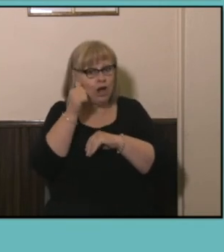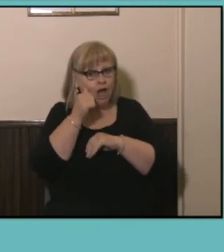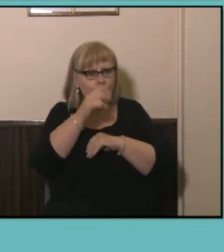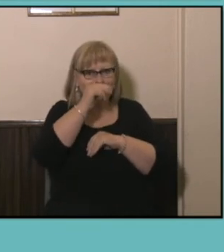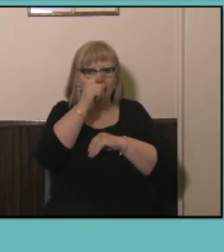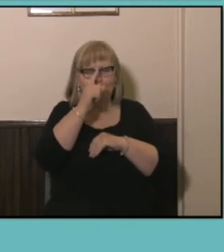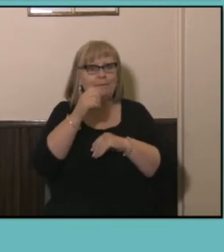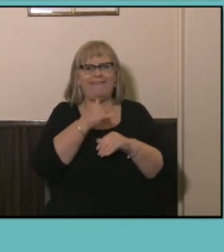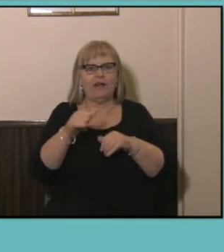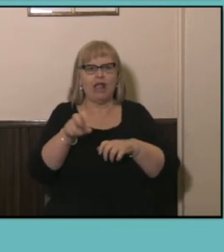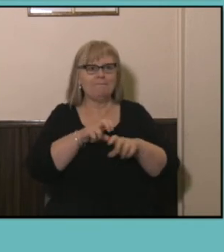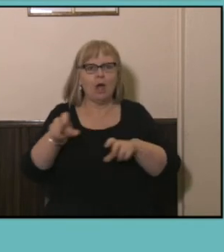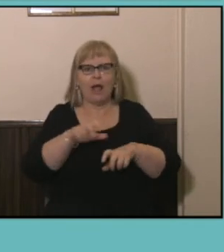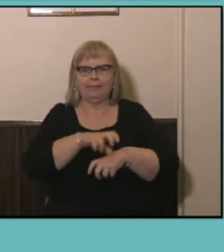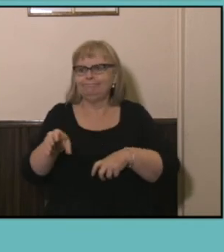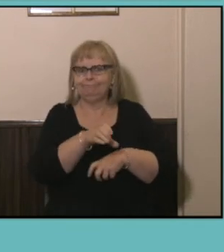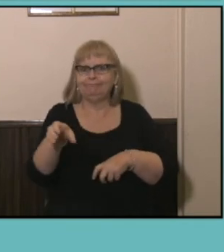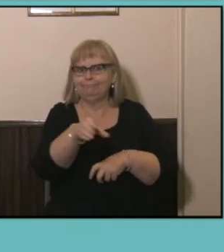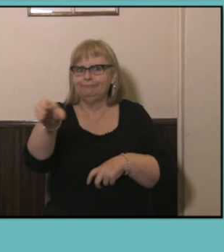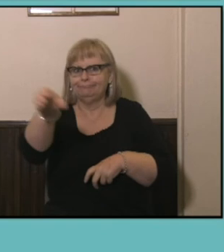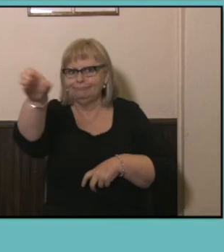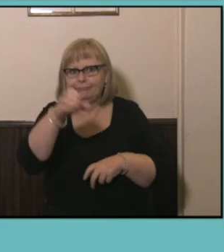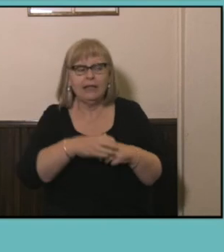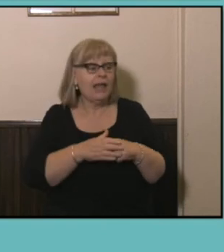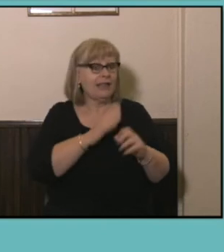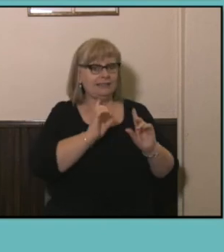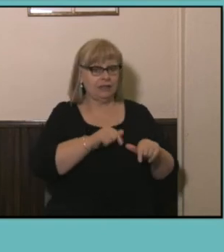highly mobile group with many transitioning from school to work or